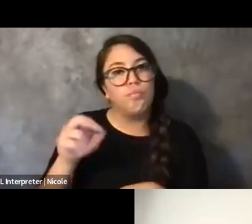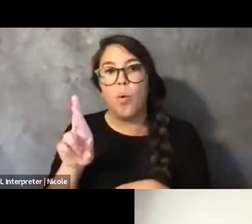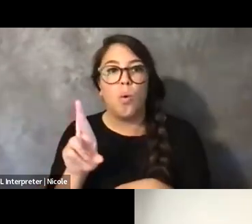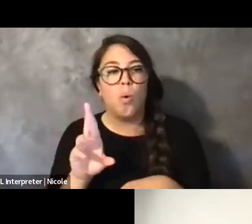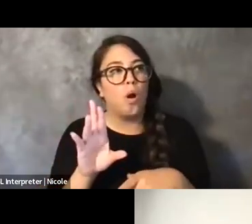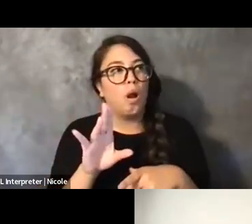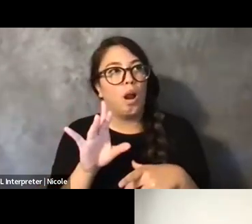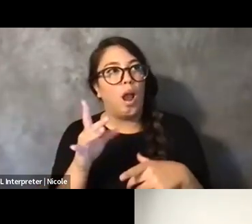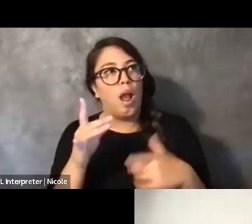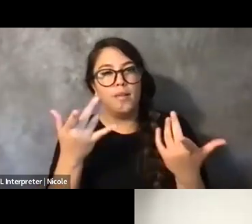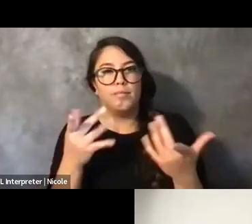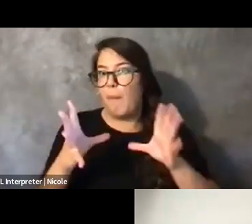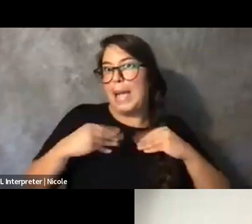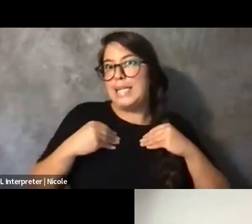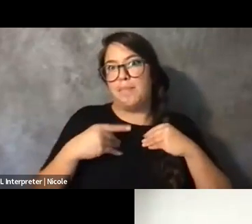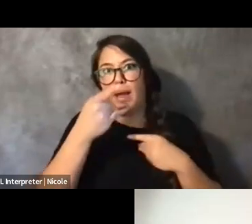It's really about, like, how is this serving us?